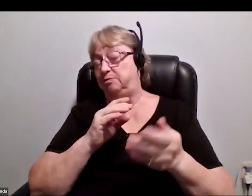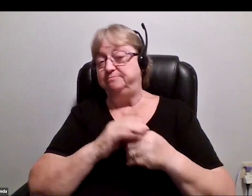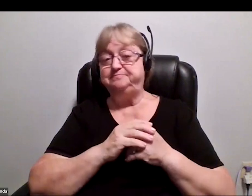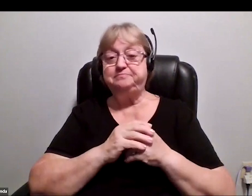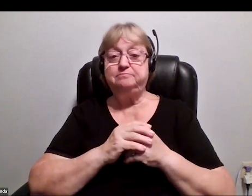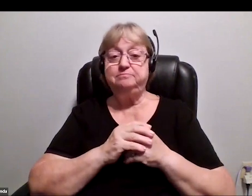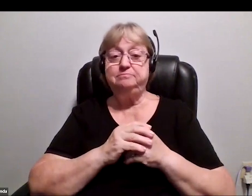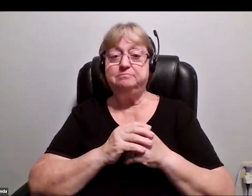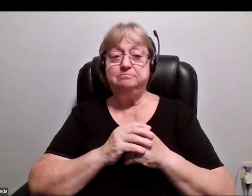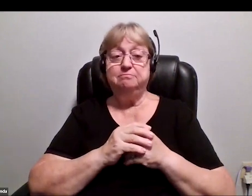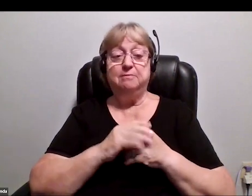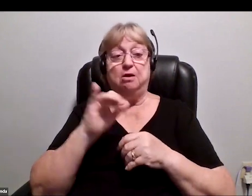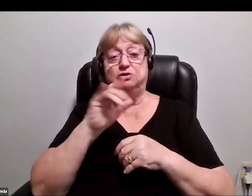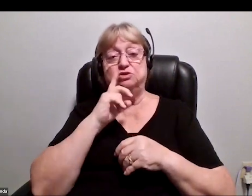We could also diversify risk and all of those things.